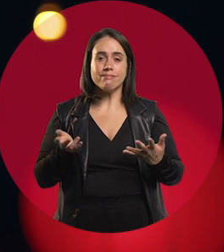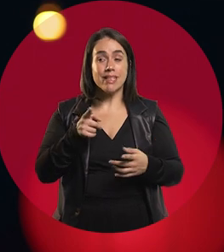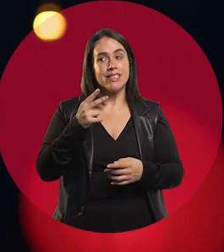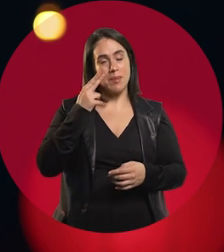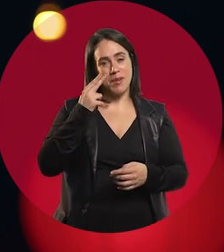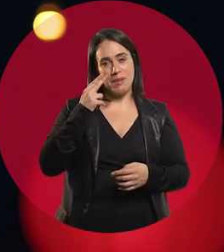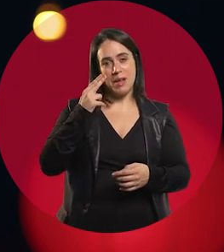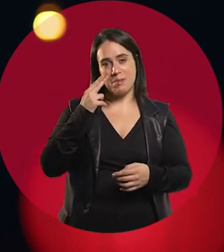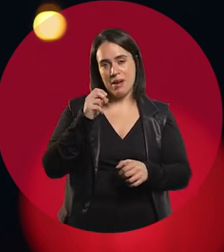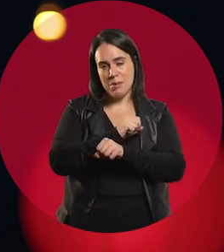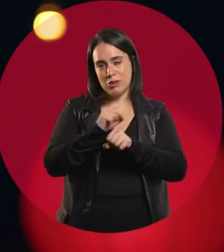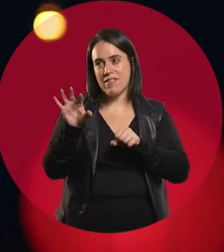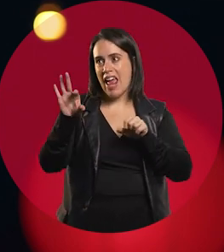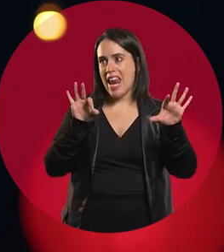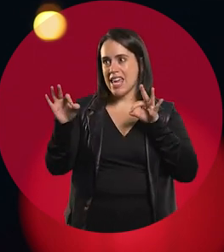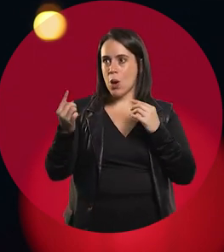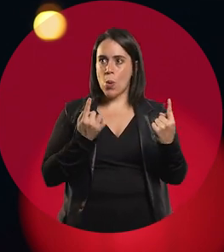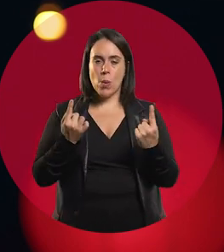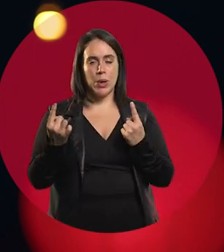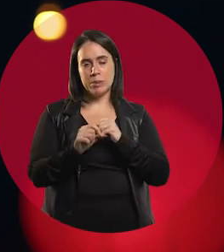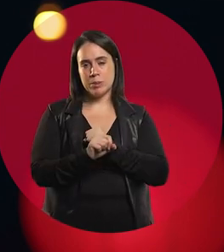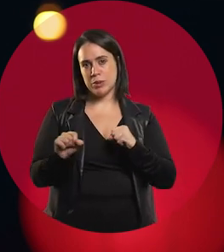Maybe it's the answer, I don't know if it's a problem.